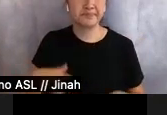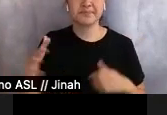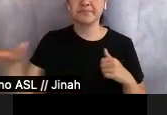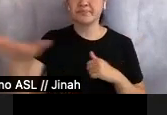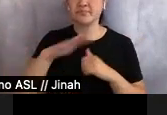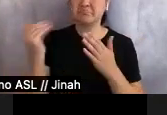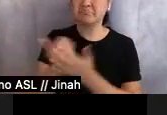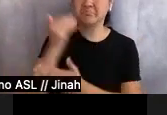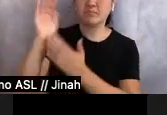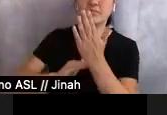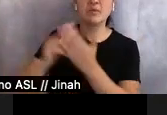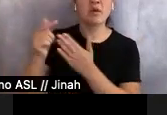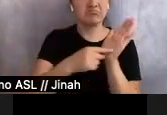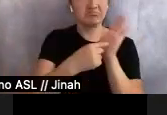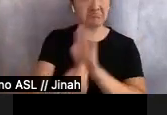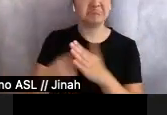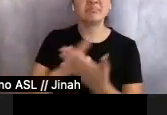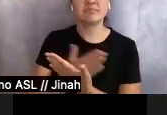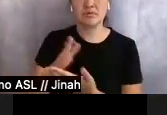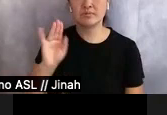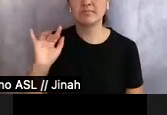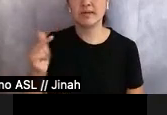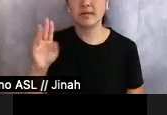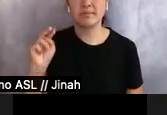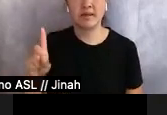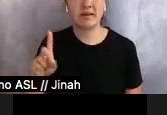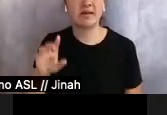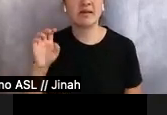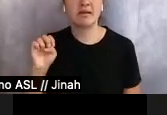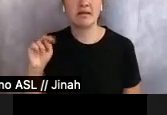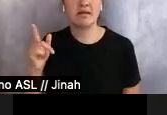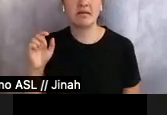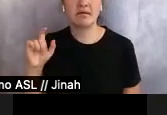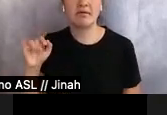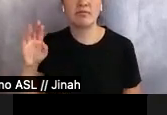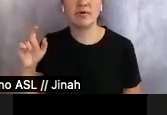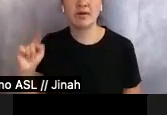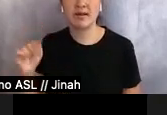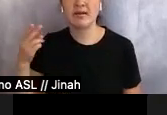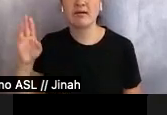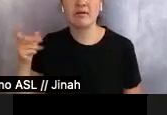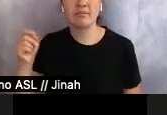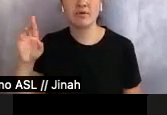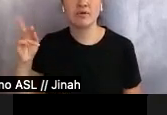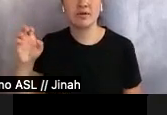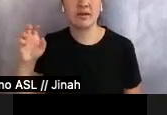of big bands and even Engelbert Humperdinck. Yet, now, rather than Germans, one was far more